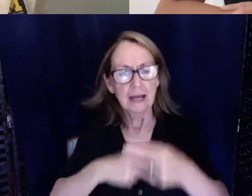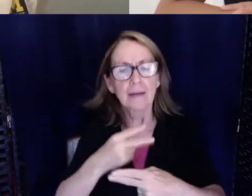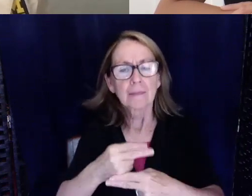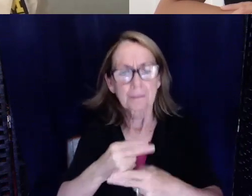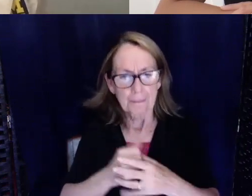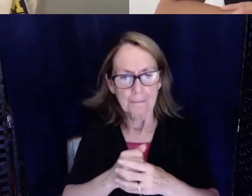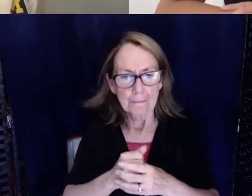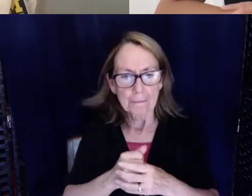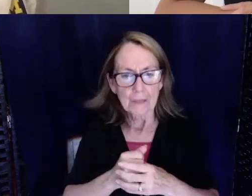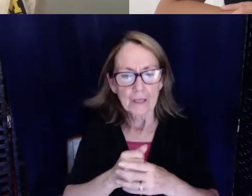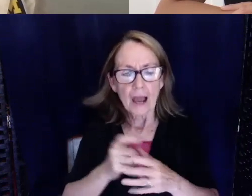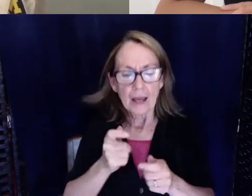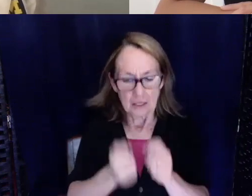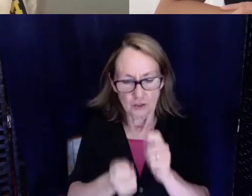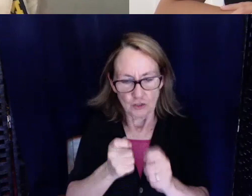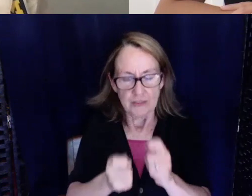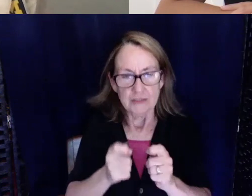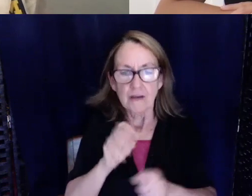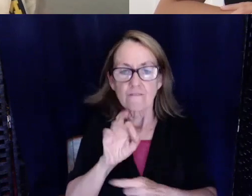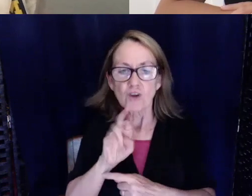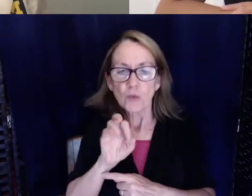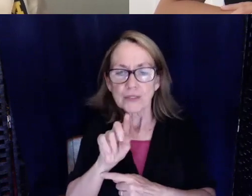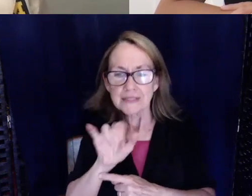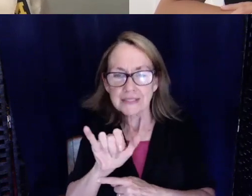You can adjust the frequency if you want to make it more quieter